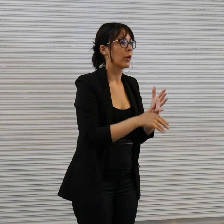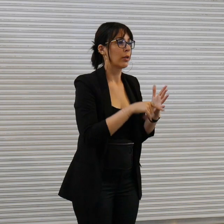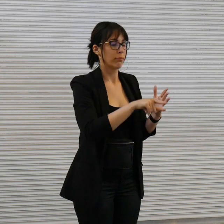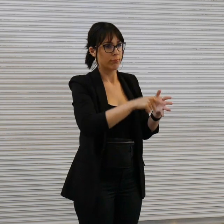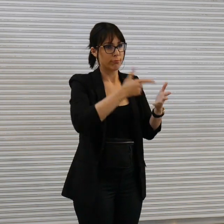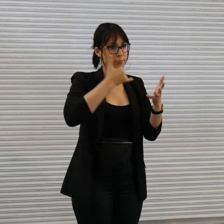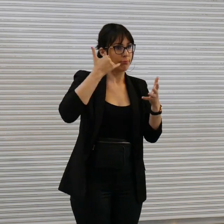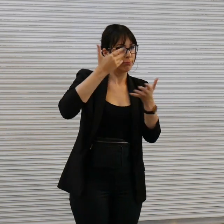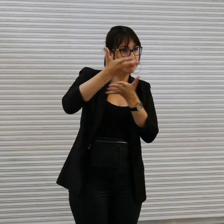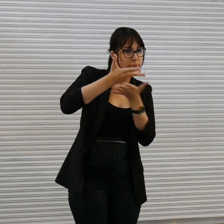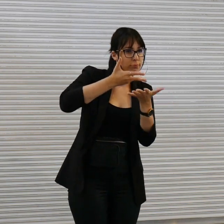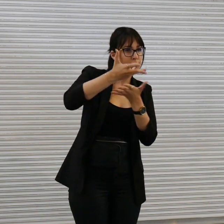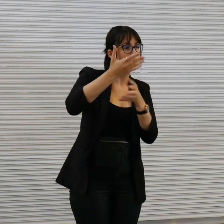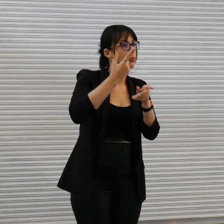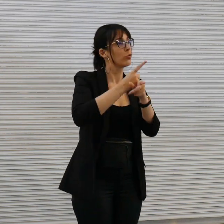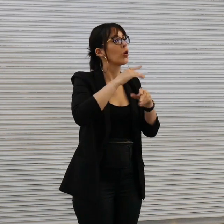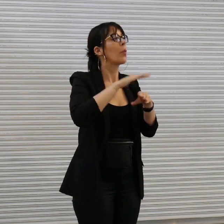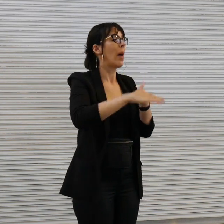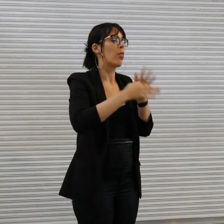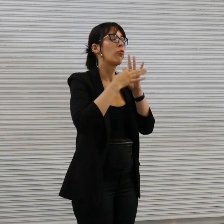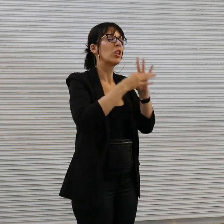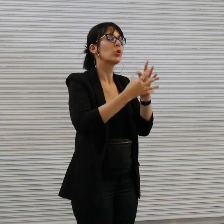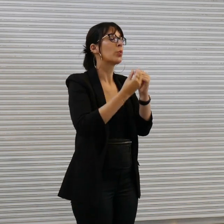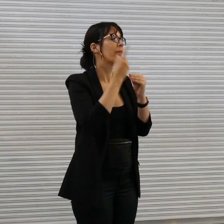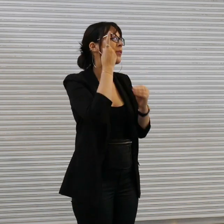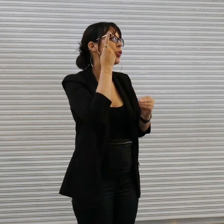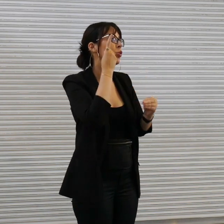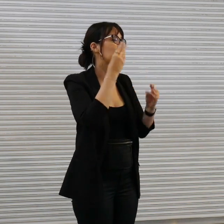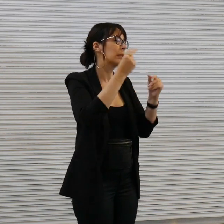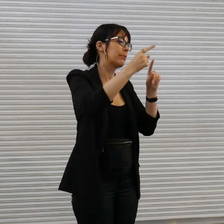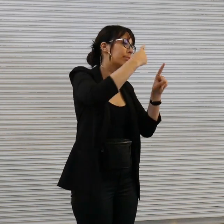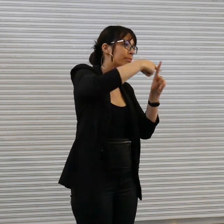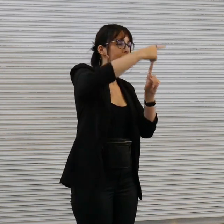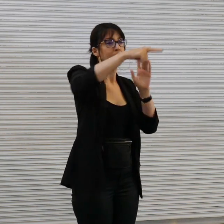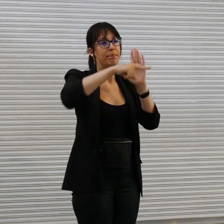different relationships we have to phones both the the positive and negative aspects of that.